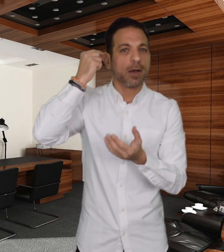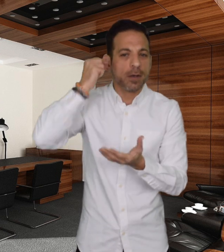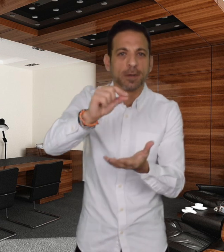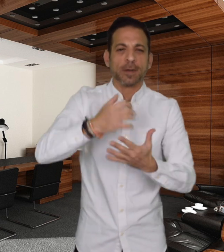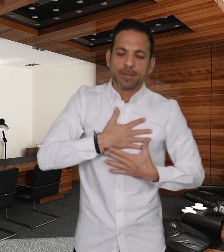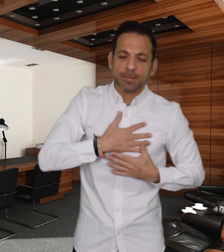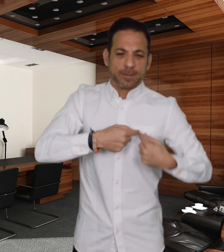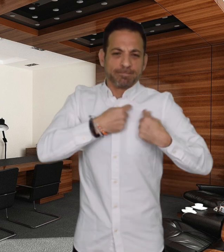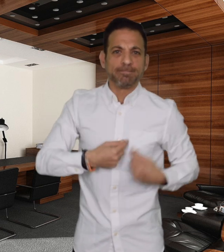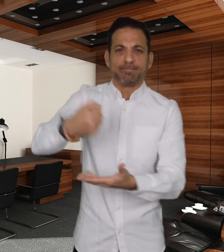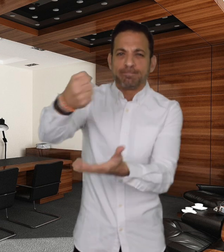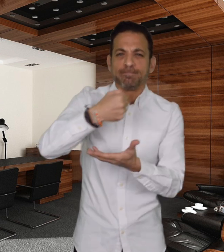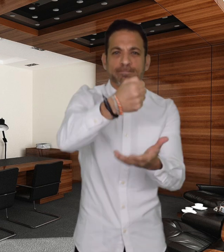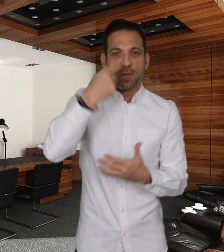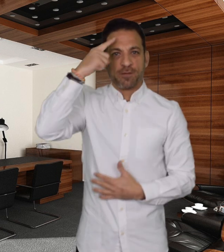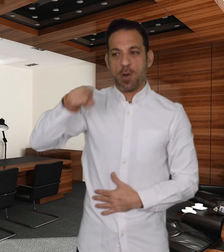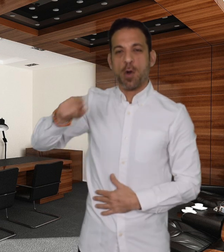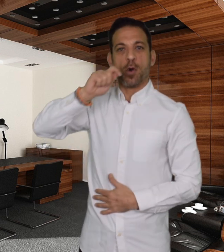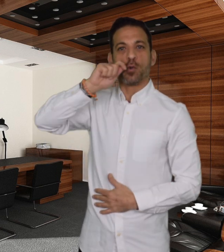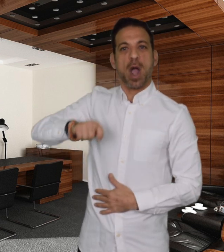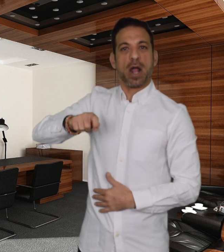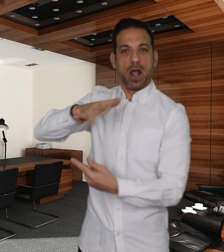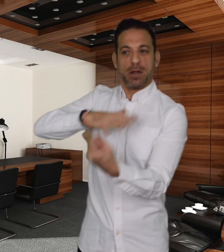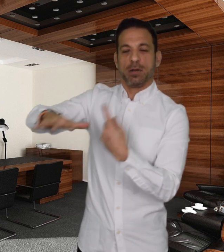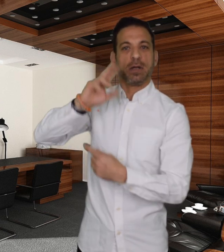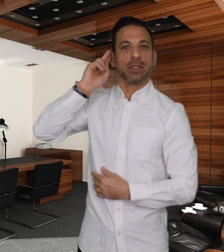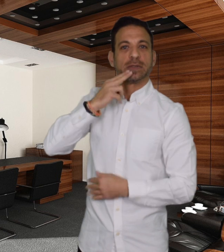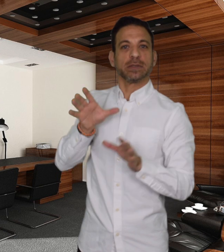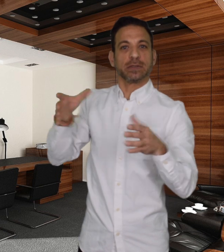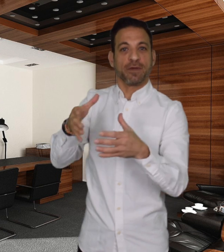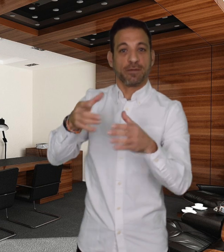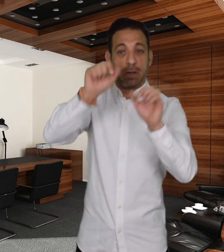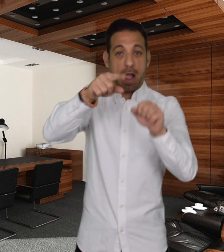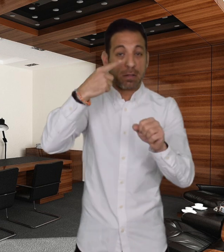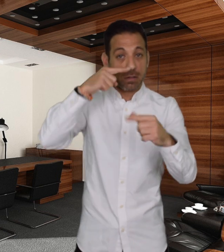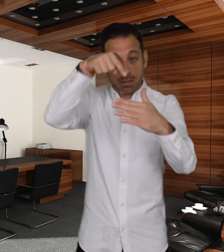Society of the Deaf can be made by visiting